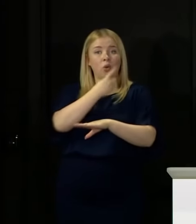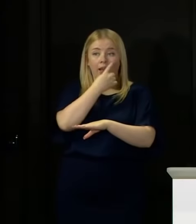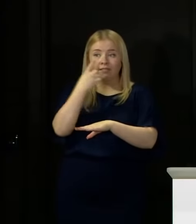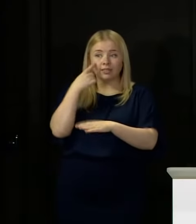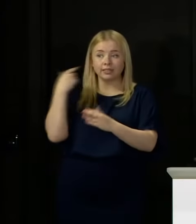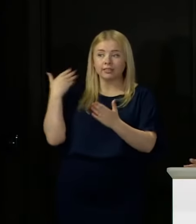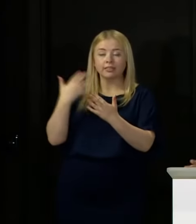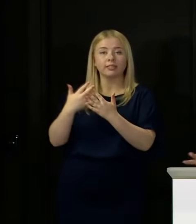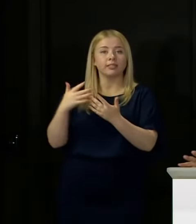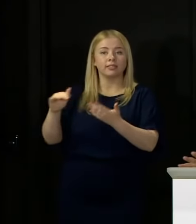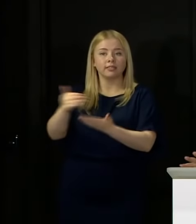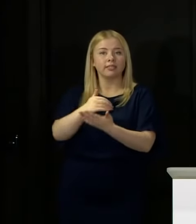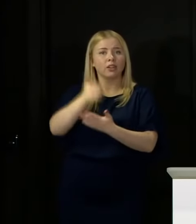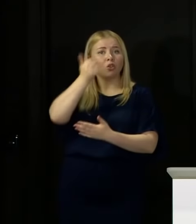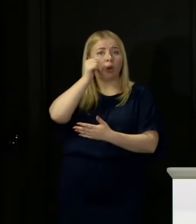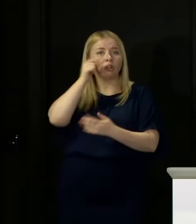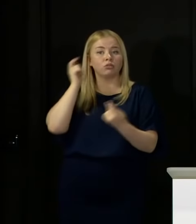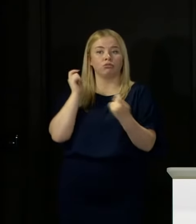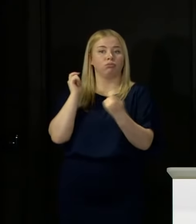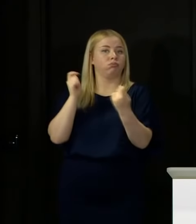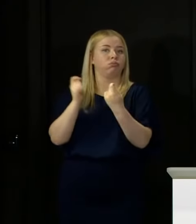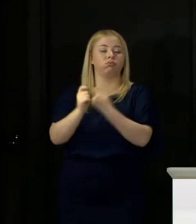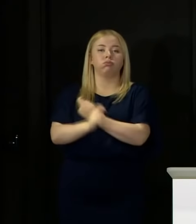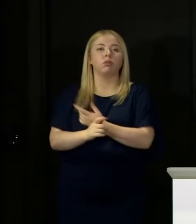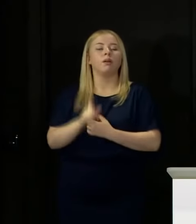knowledge, which is still changing I should say, but the evidence and knowledge we have